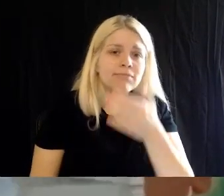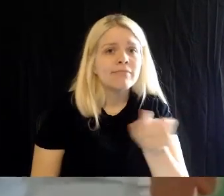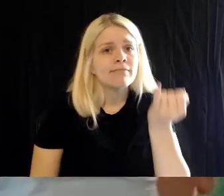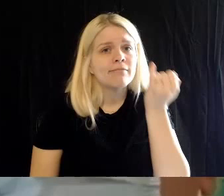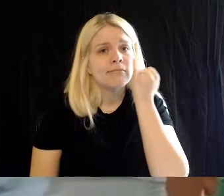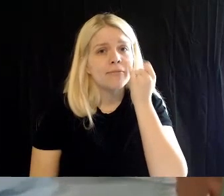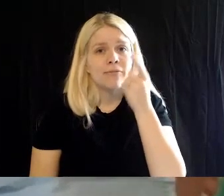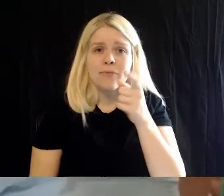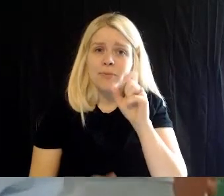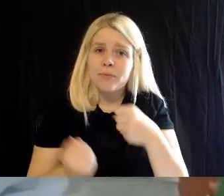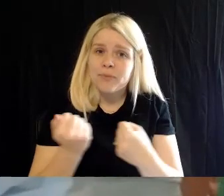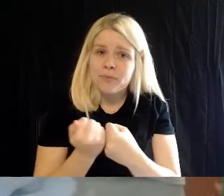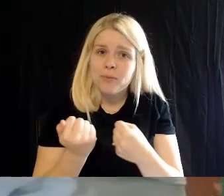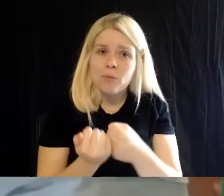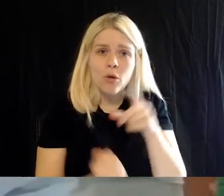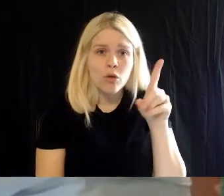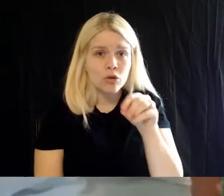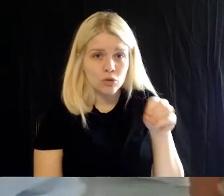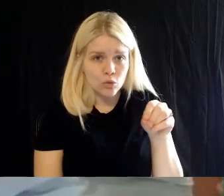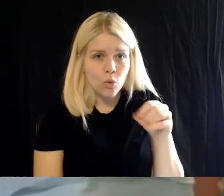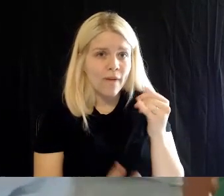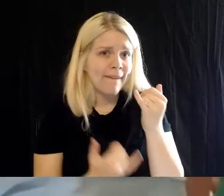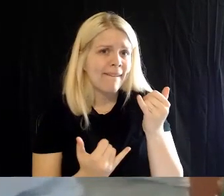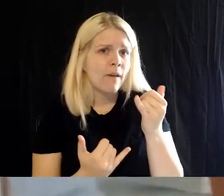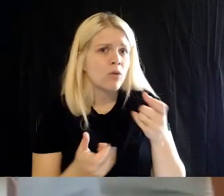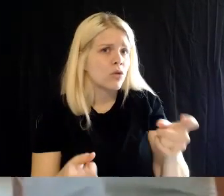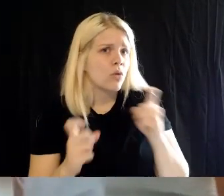your zoo with some donations, would sure appreciate it during this period of time,